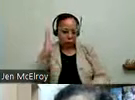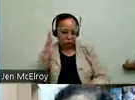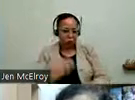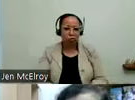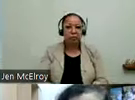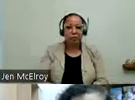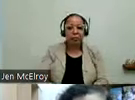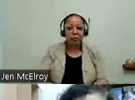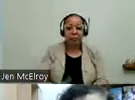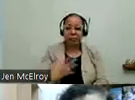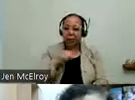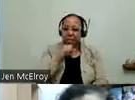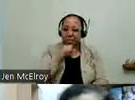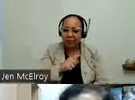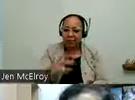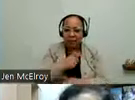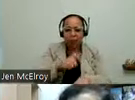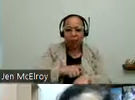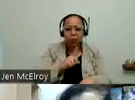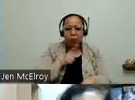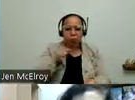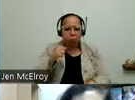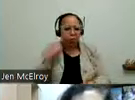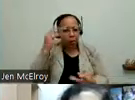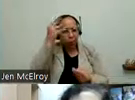to really get your thoughts on who could be -- who wants to -- who else